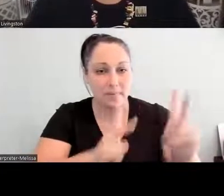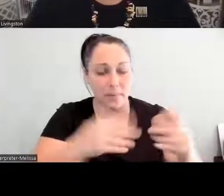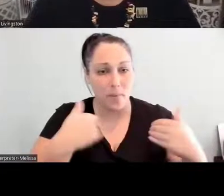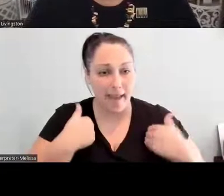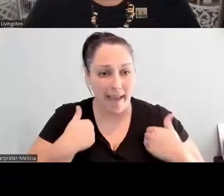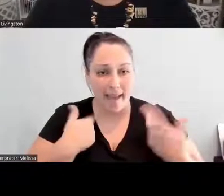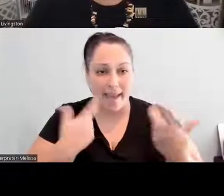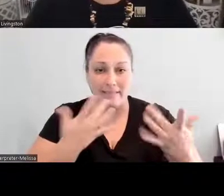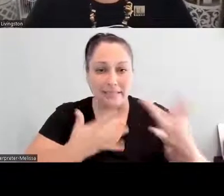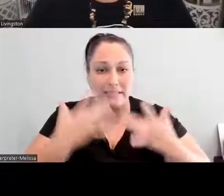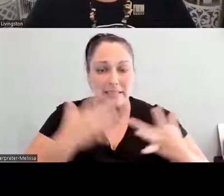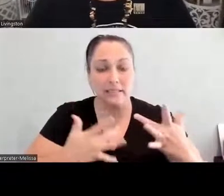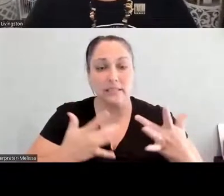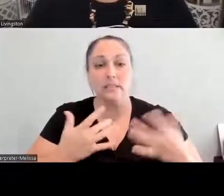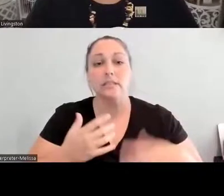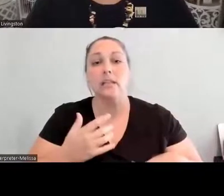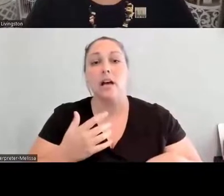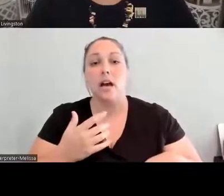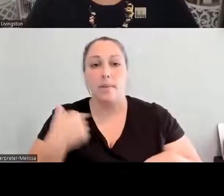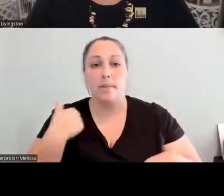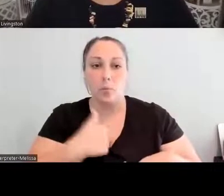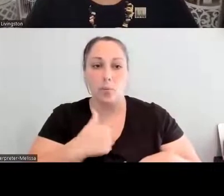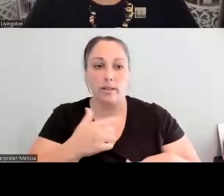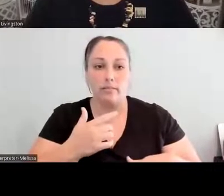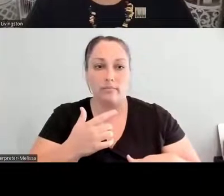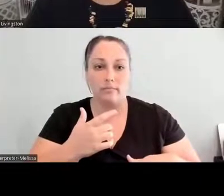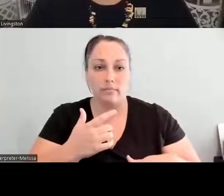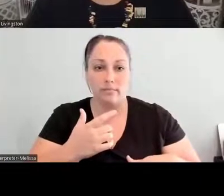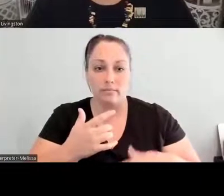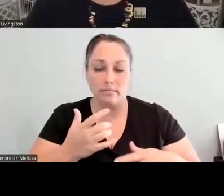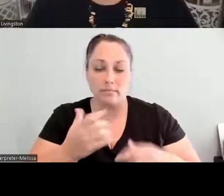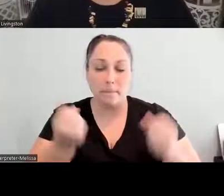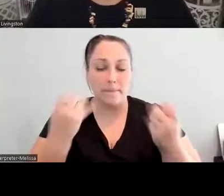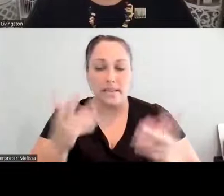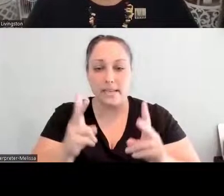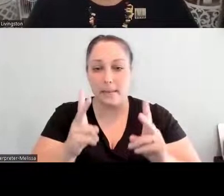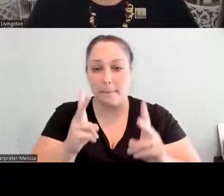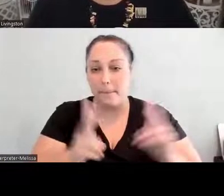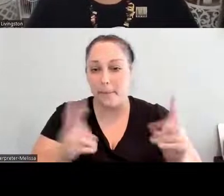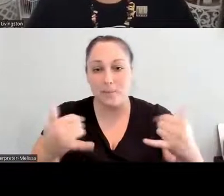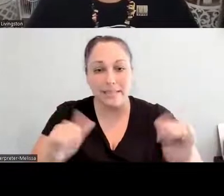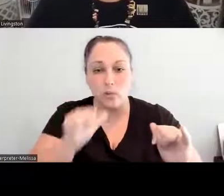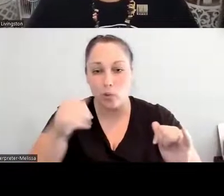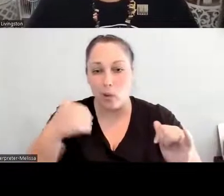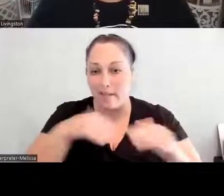still have access to it. And so, also, you know, the cost of indigenous foods is also